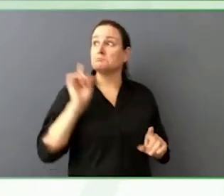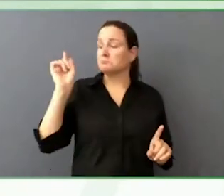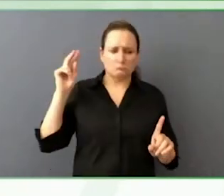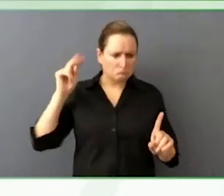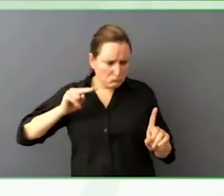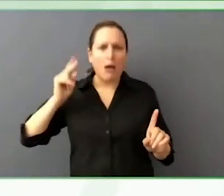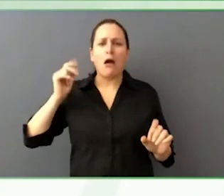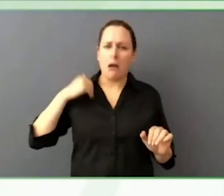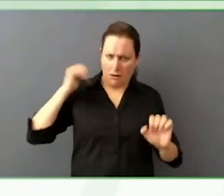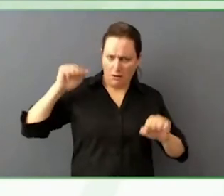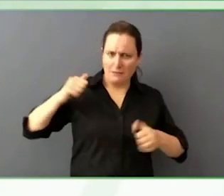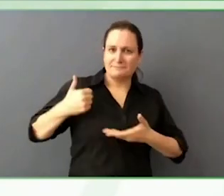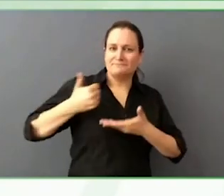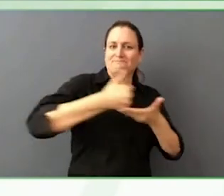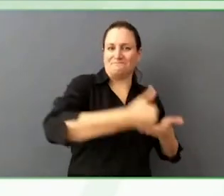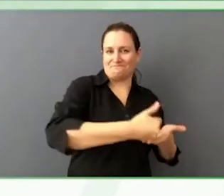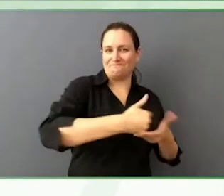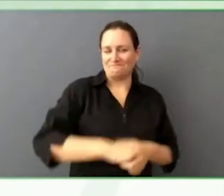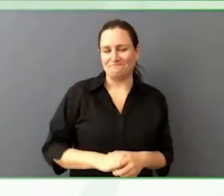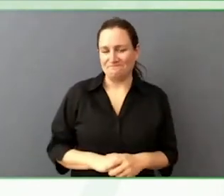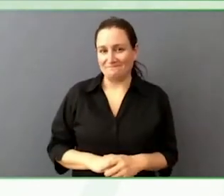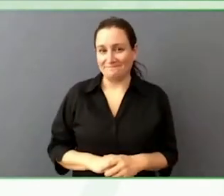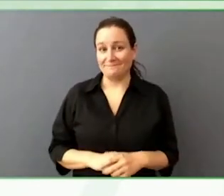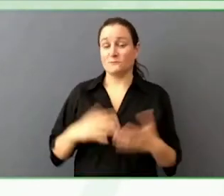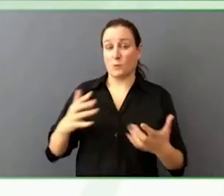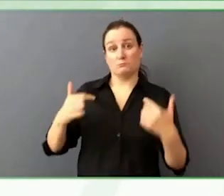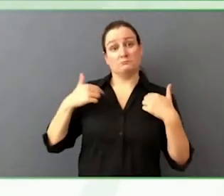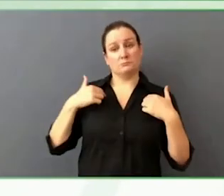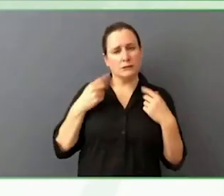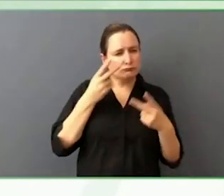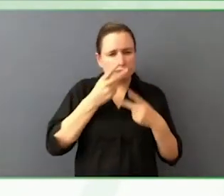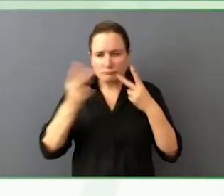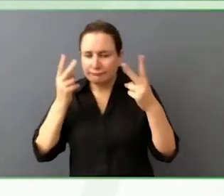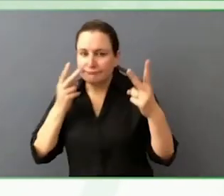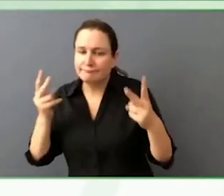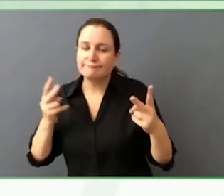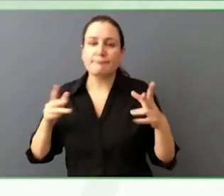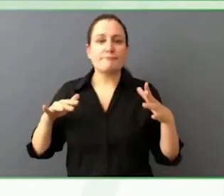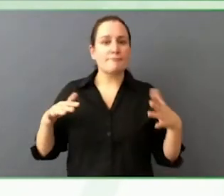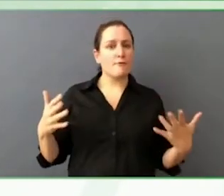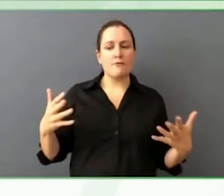in my job to do open source tools, handling things here.